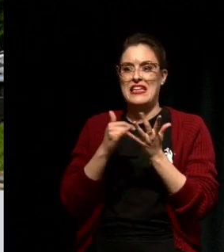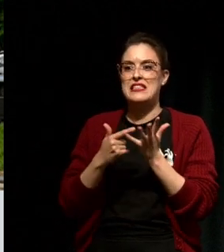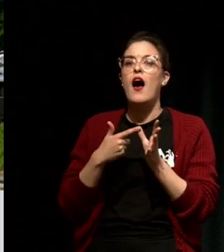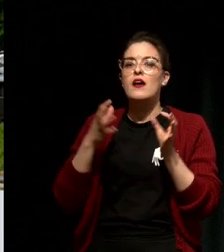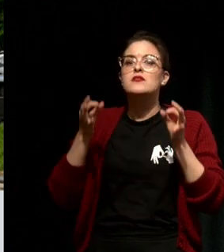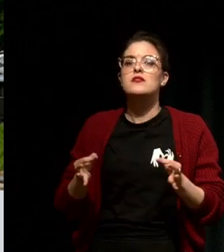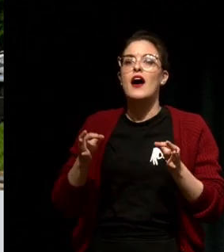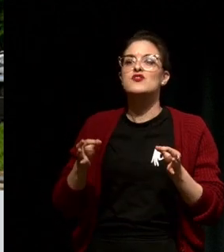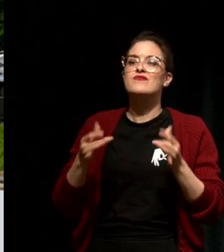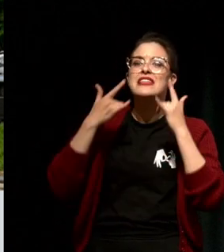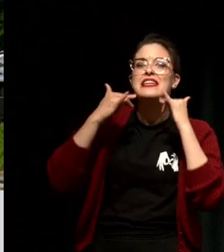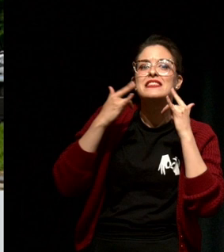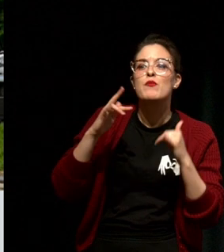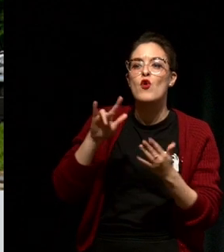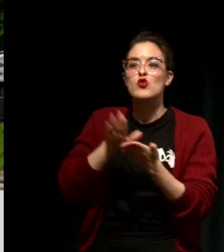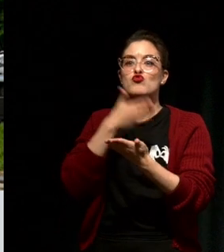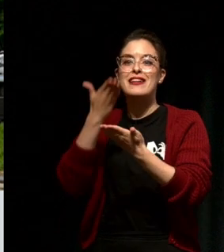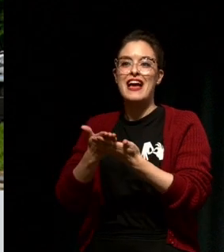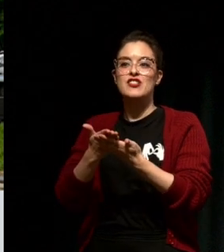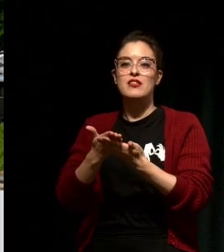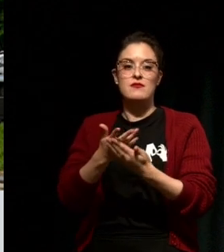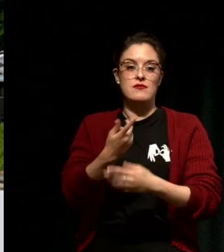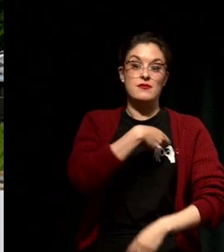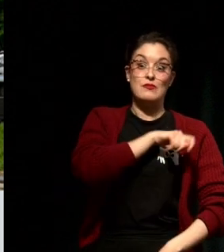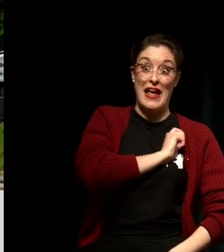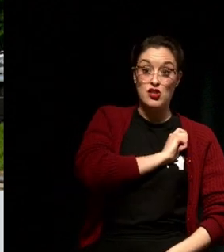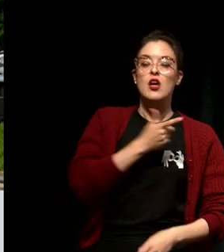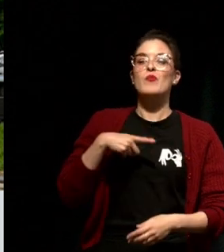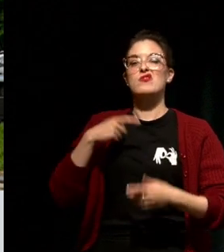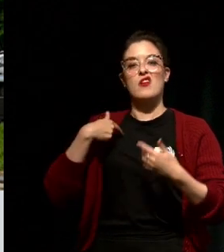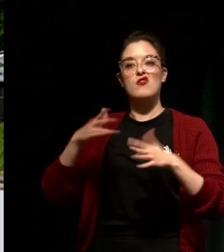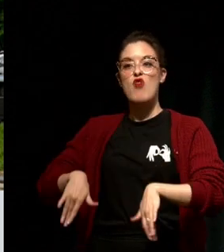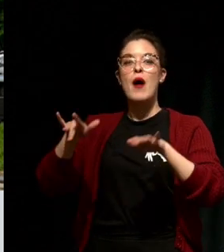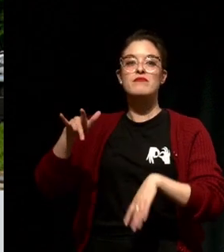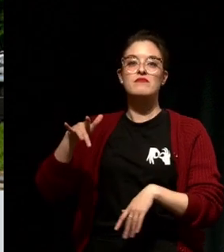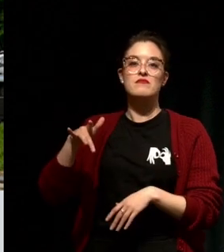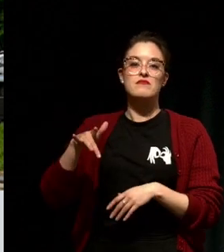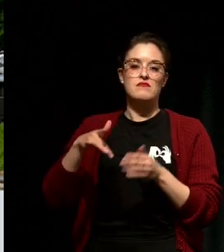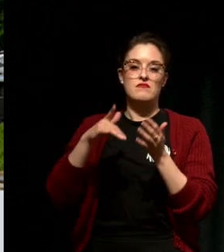Spanish, because I studied it at Uni and grown up in Los Angeles even though I'm originally from India.